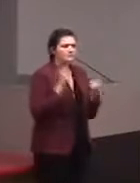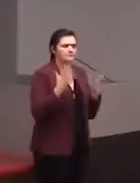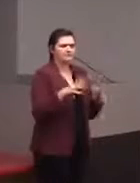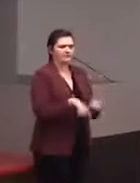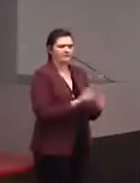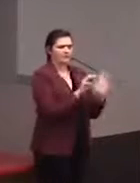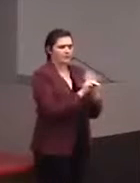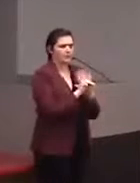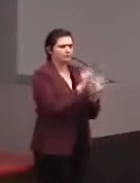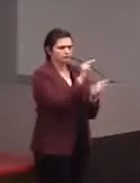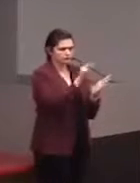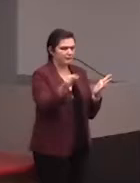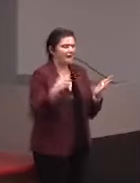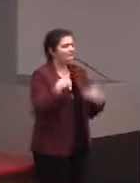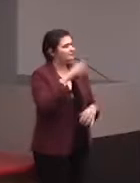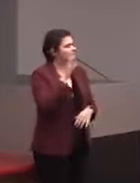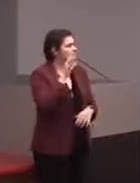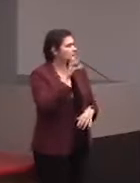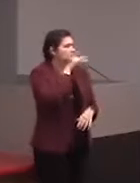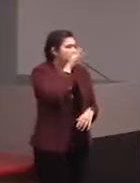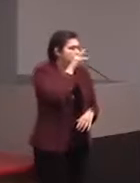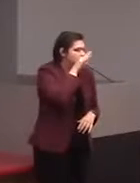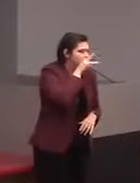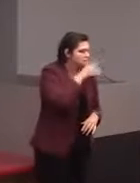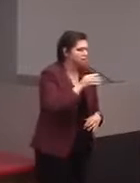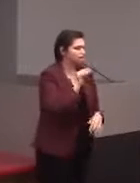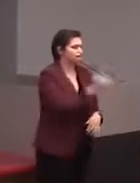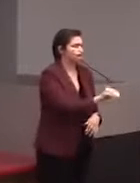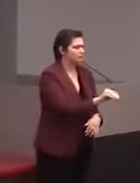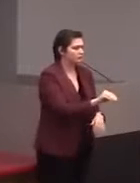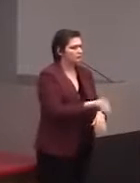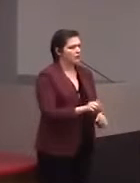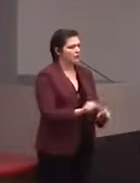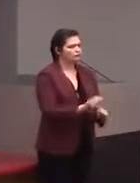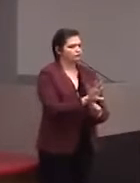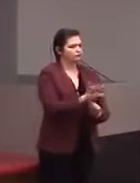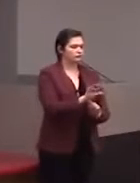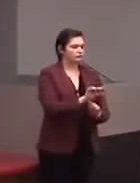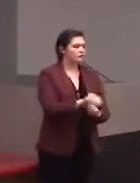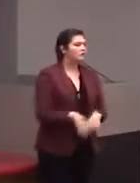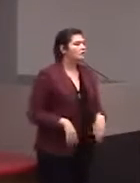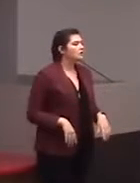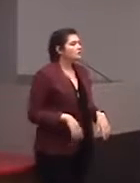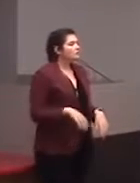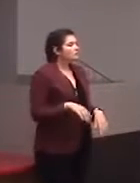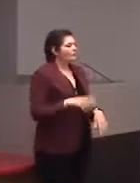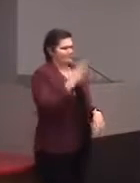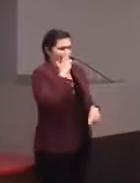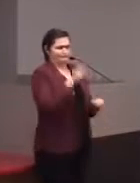where we put sound effects and all kinds of interesting things. So it's a fun experience for lots of people.